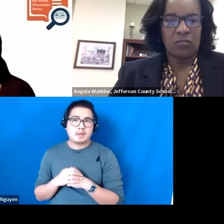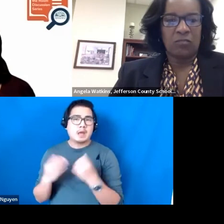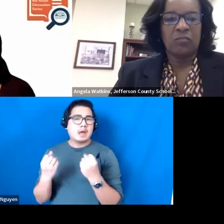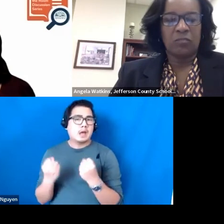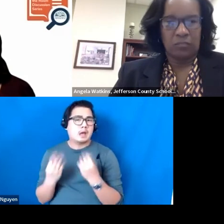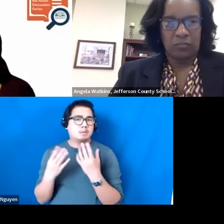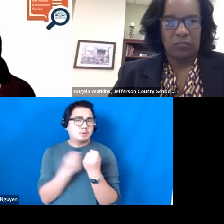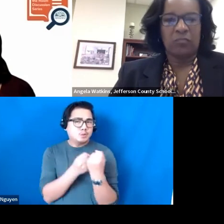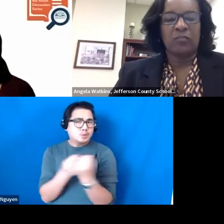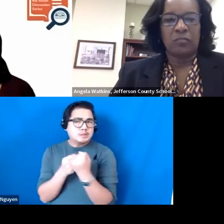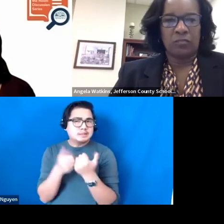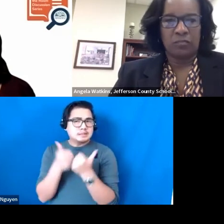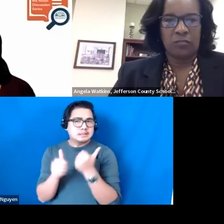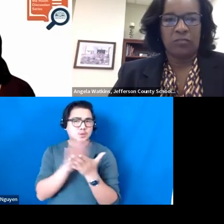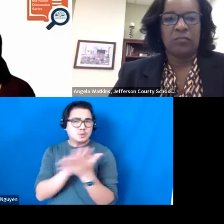gets based on their outcome data.